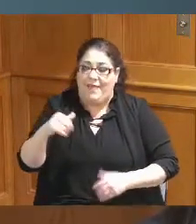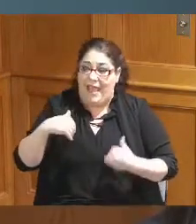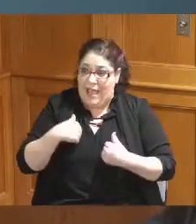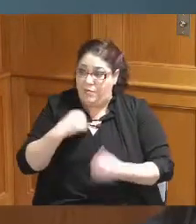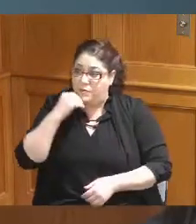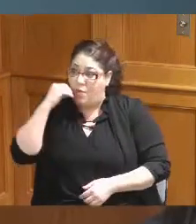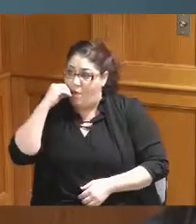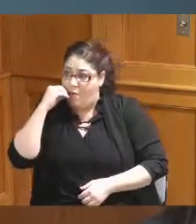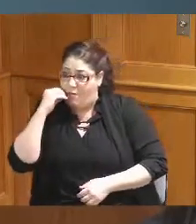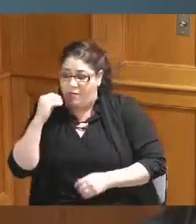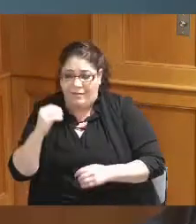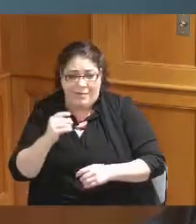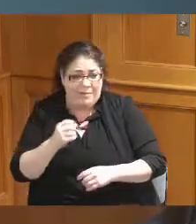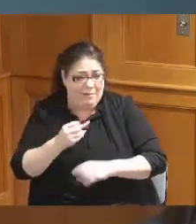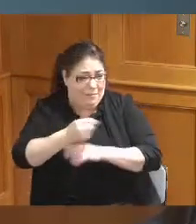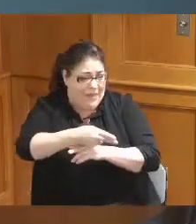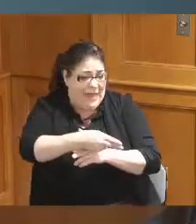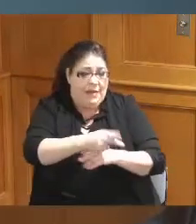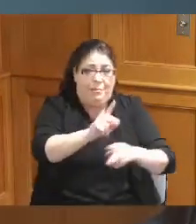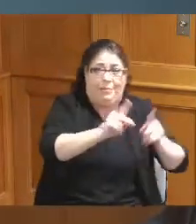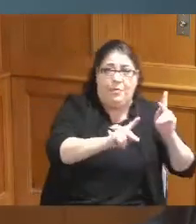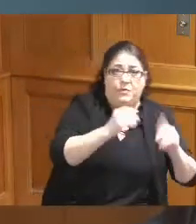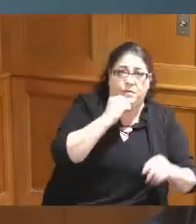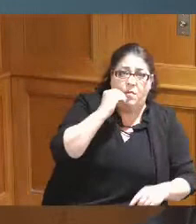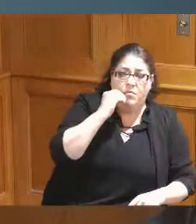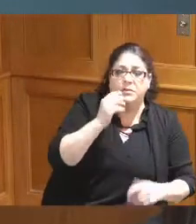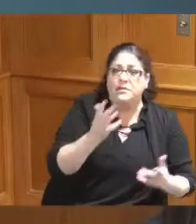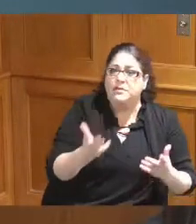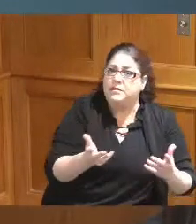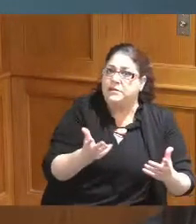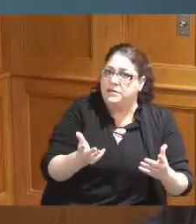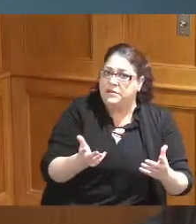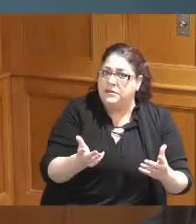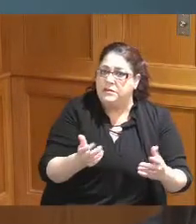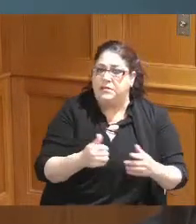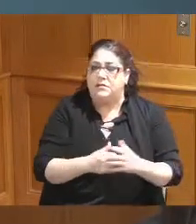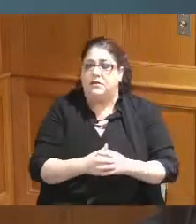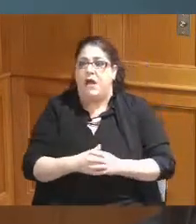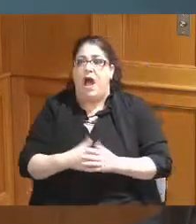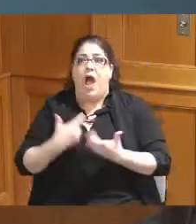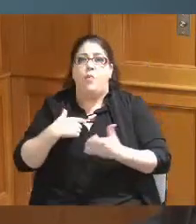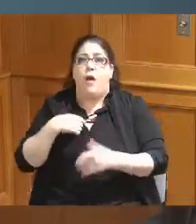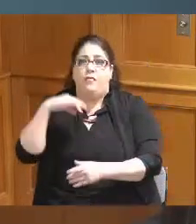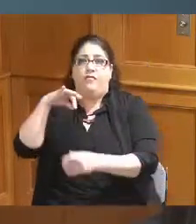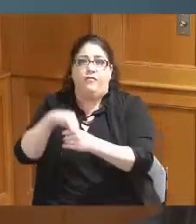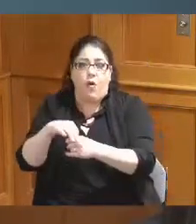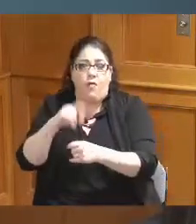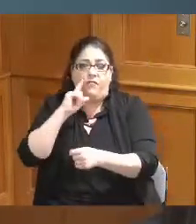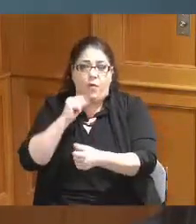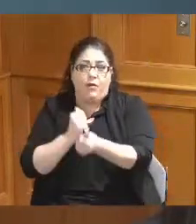so I just want to make sure that if I vote on this I'm not saying I'm for an increase or I'm